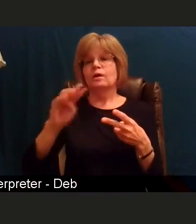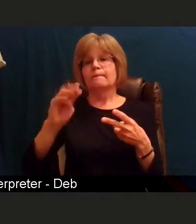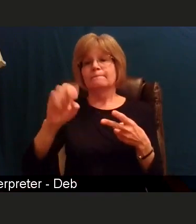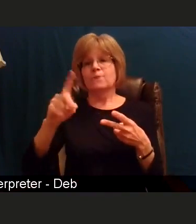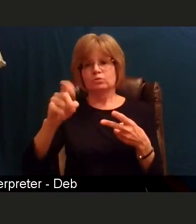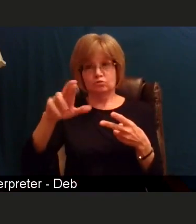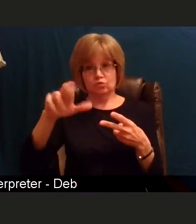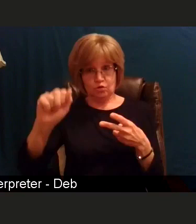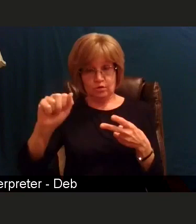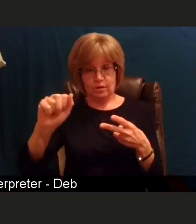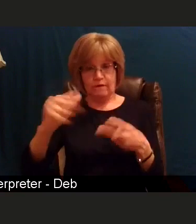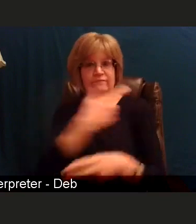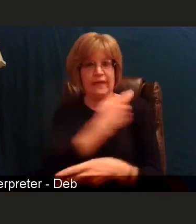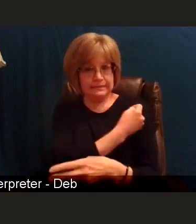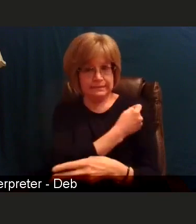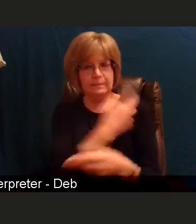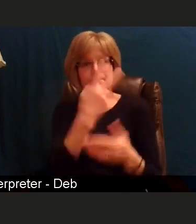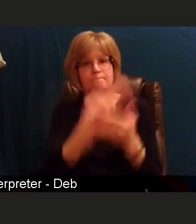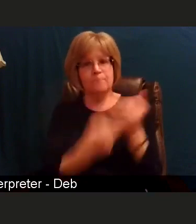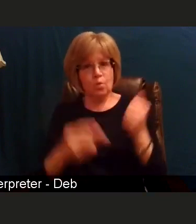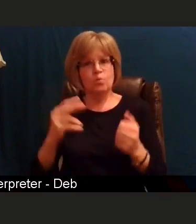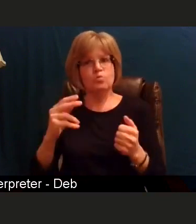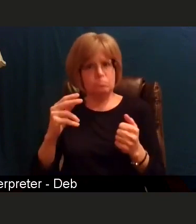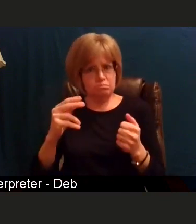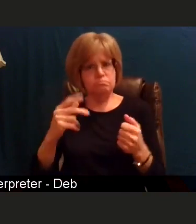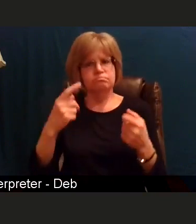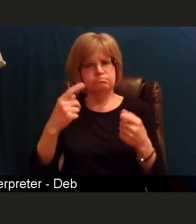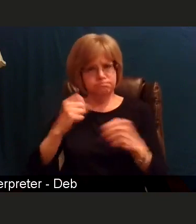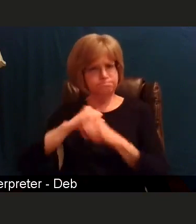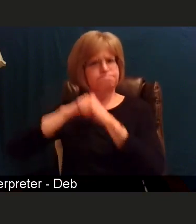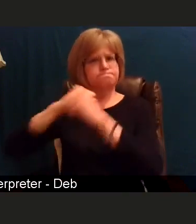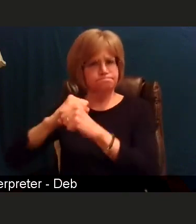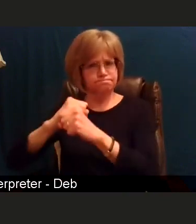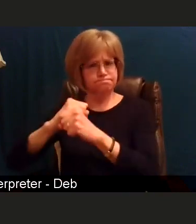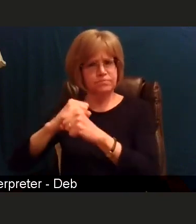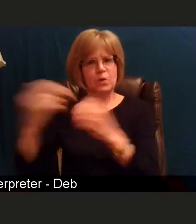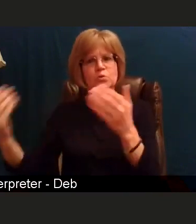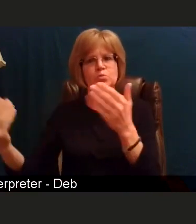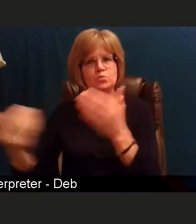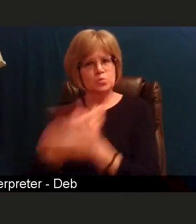are effective against that new strain that they are dubbing the UK strain,